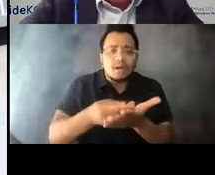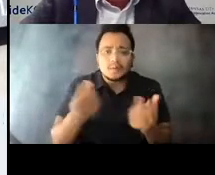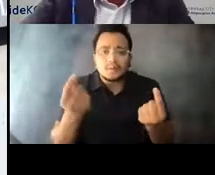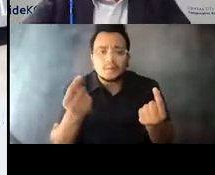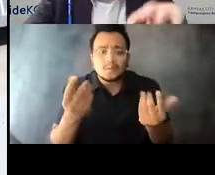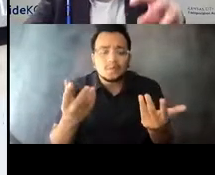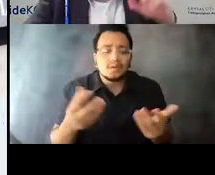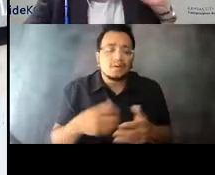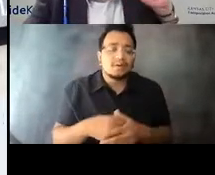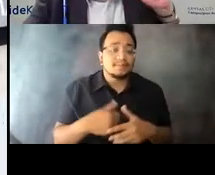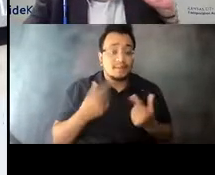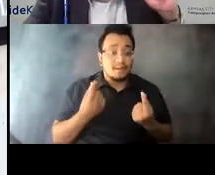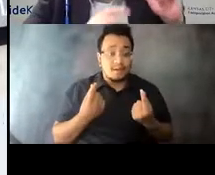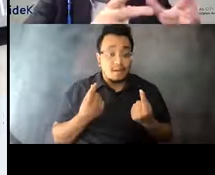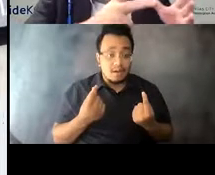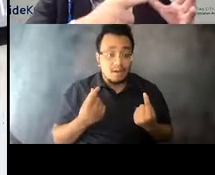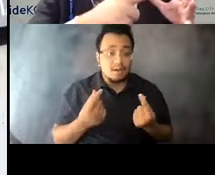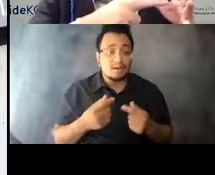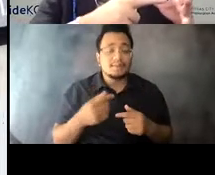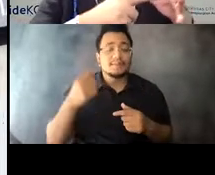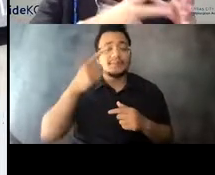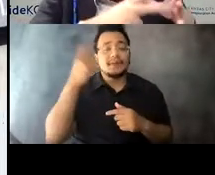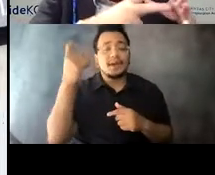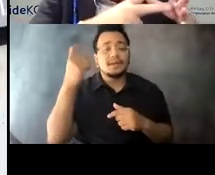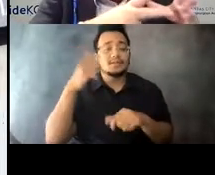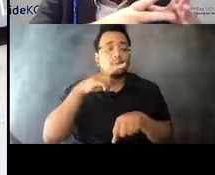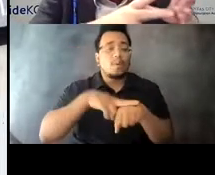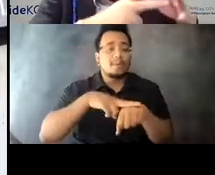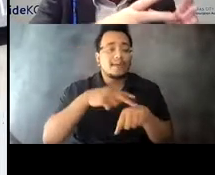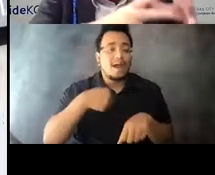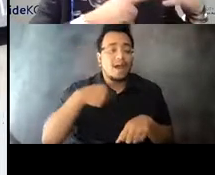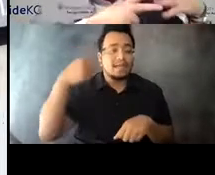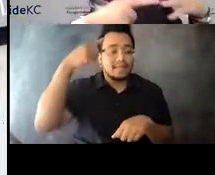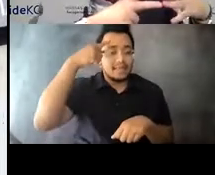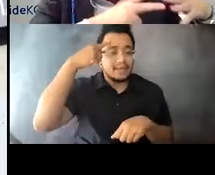15:01:51 We did it because normally, I think transit agencies tend to want to sit out on